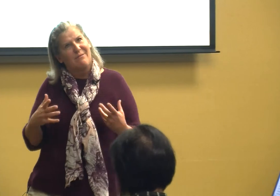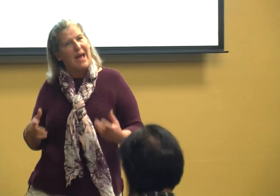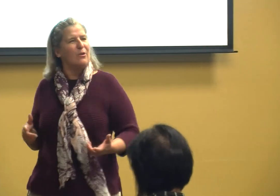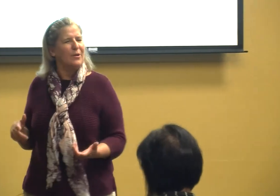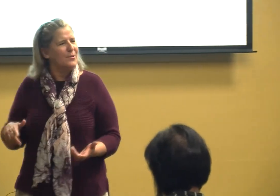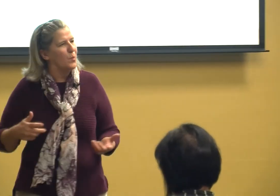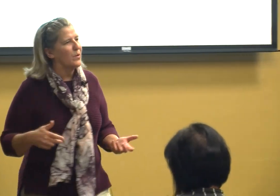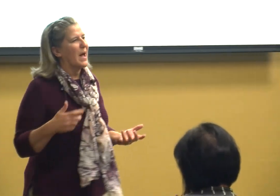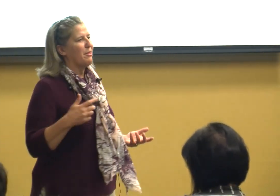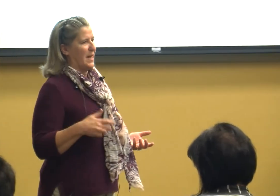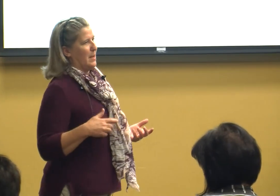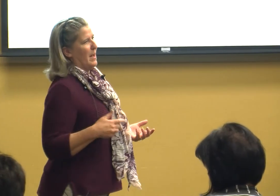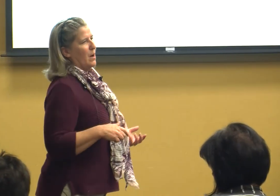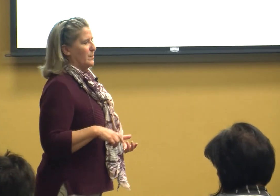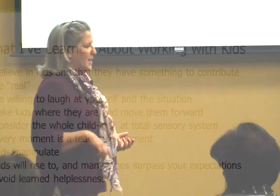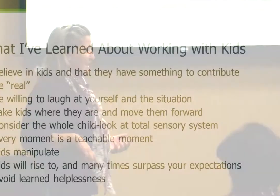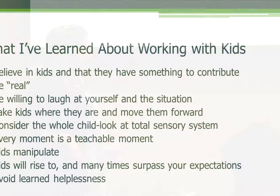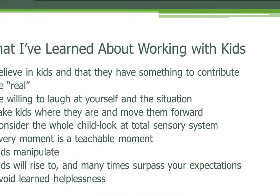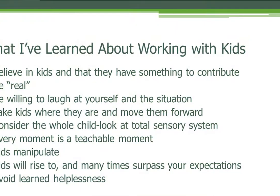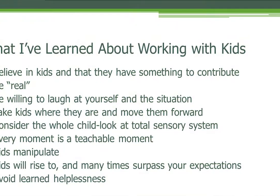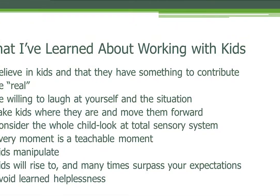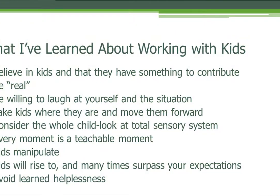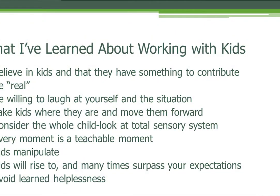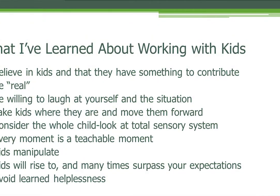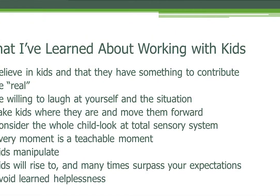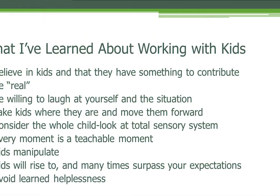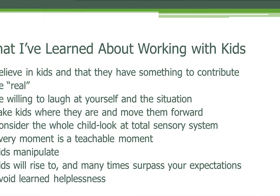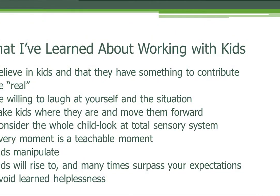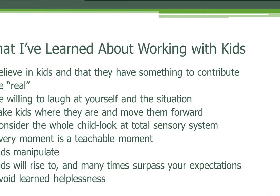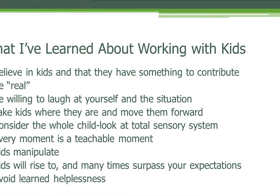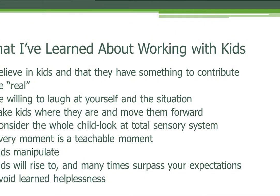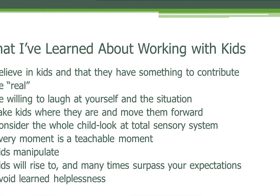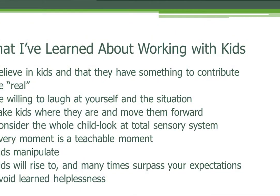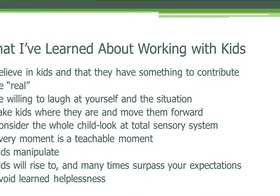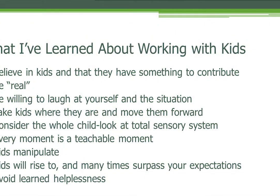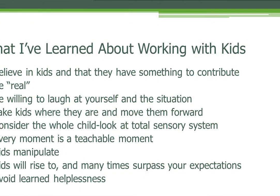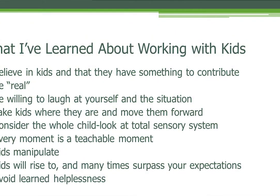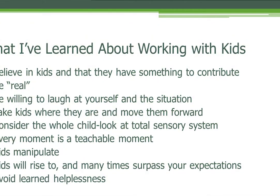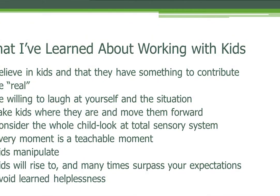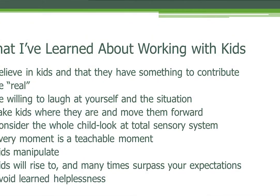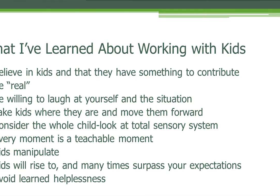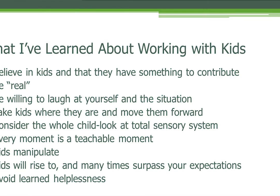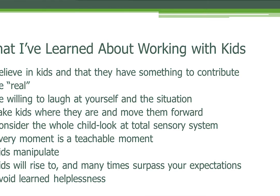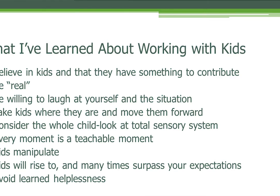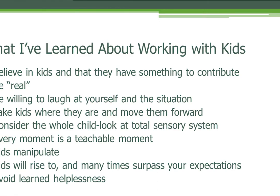values what do I think about and one of them is I believe in kids and that they have something to